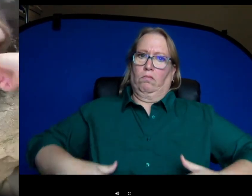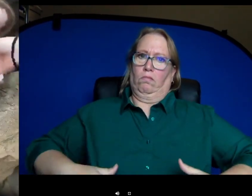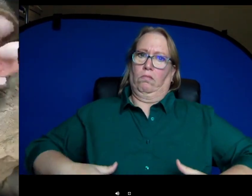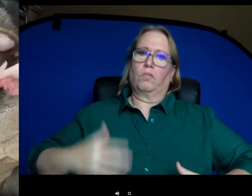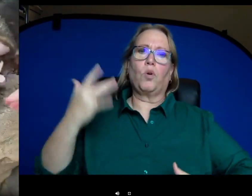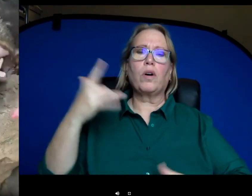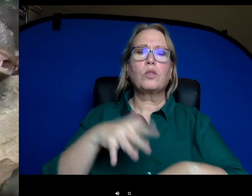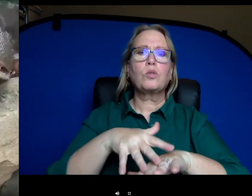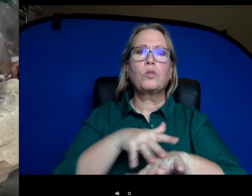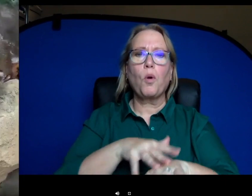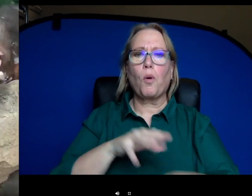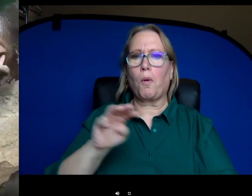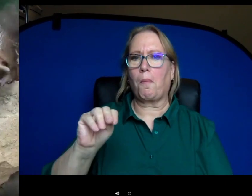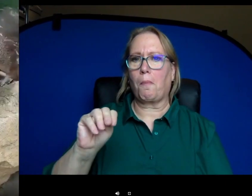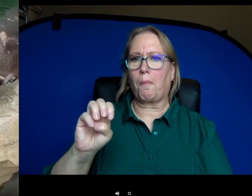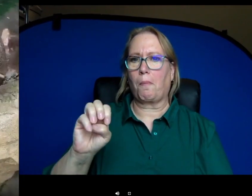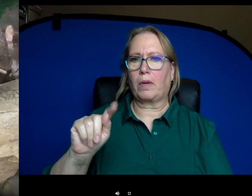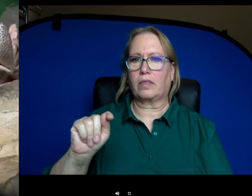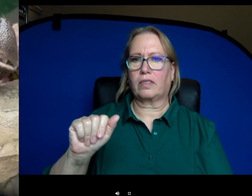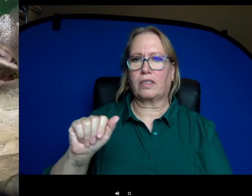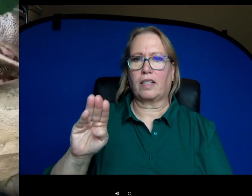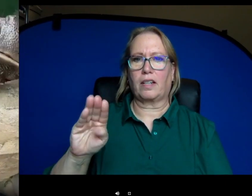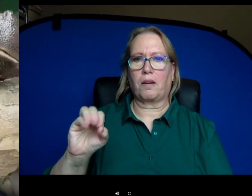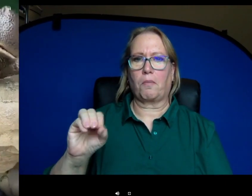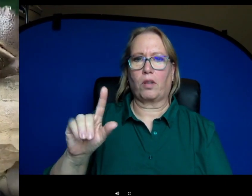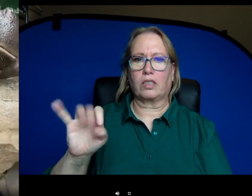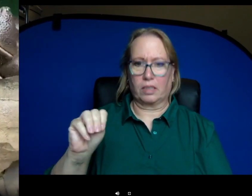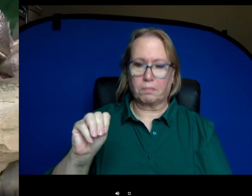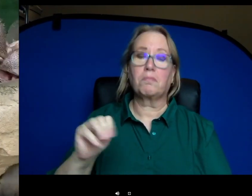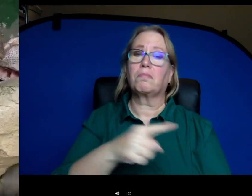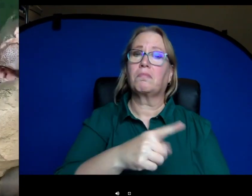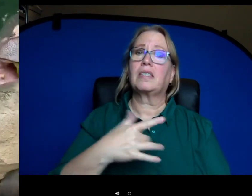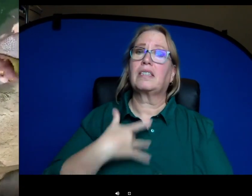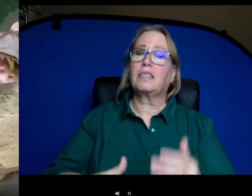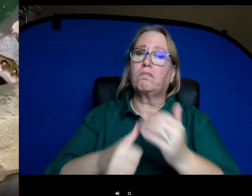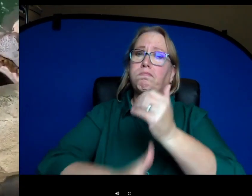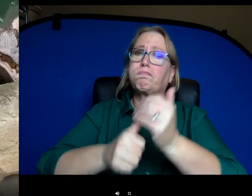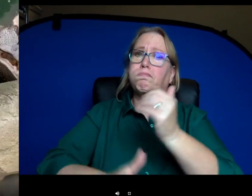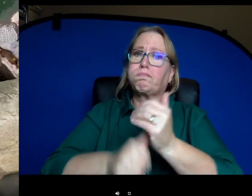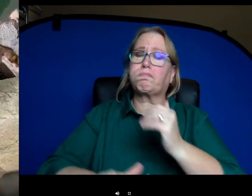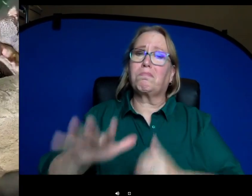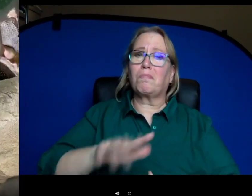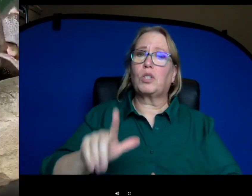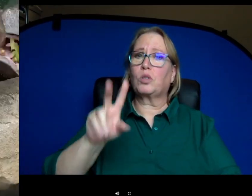metabolism. They produce about 22 pounds of waste a day. I think that might be on the